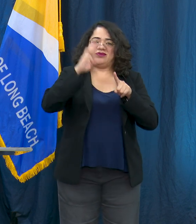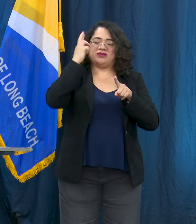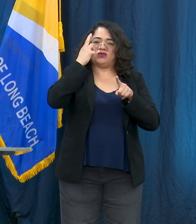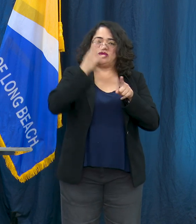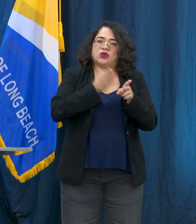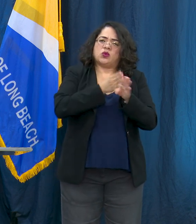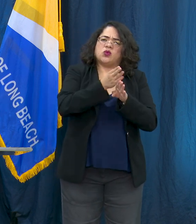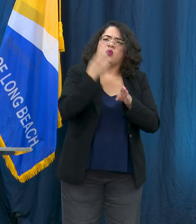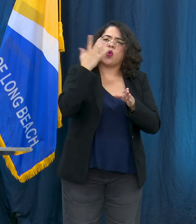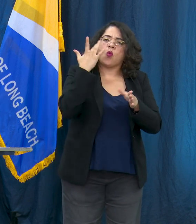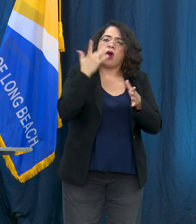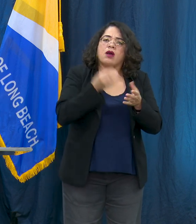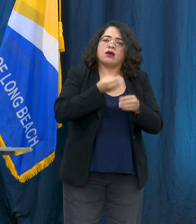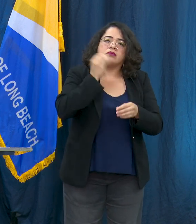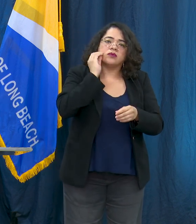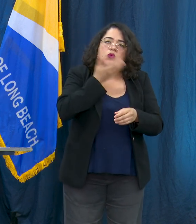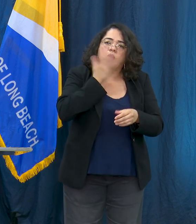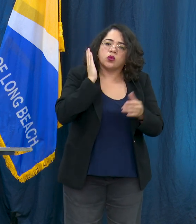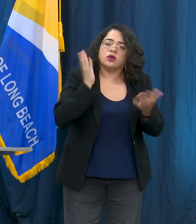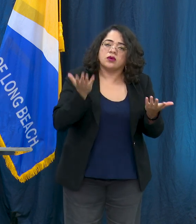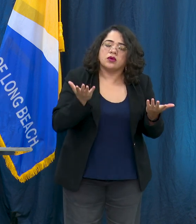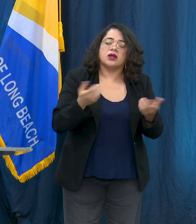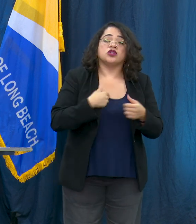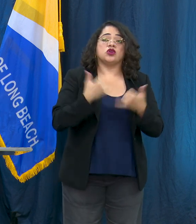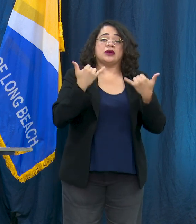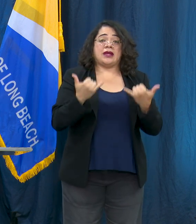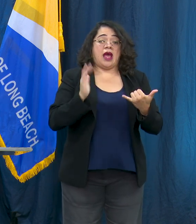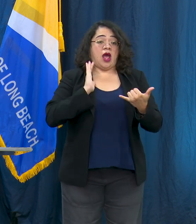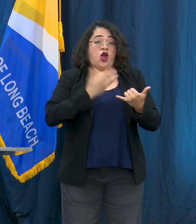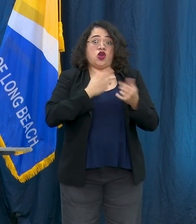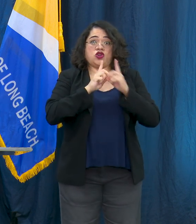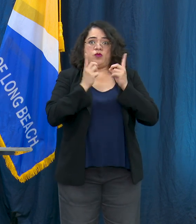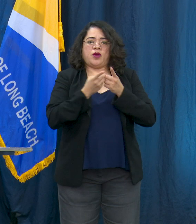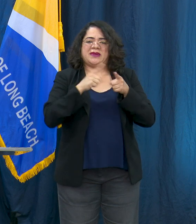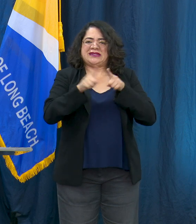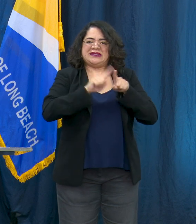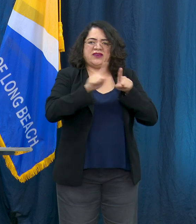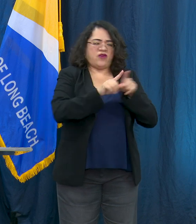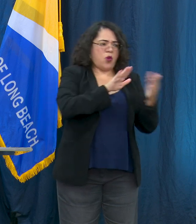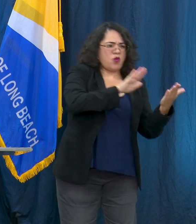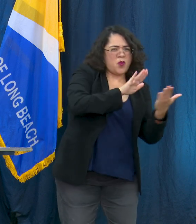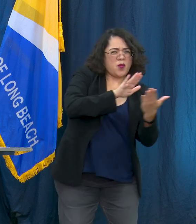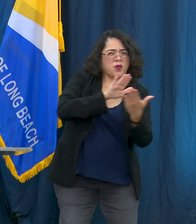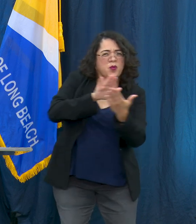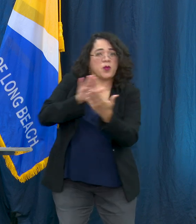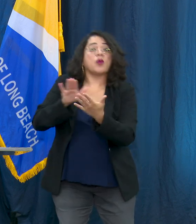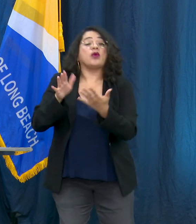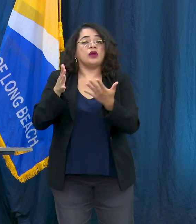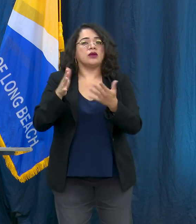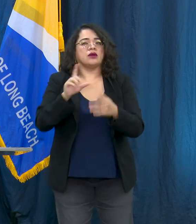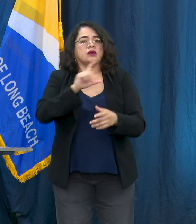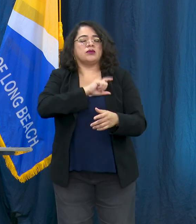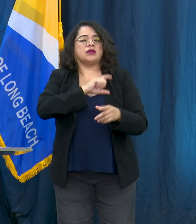Health Department we do lead a multi-pronged approach across the city with the other departments. That includes our Police and Fire Departments, our